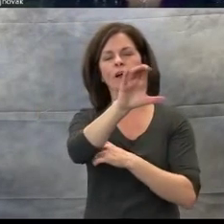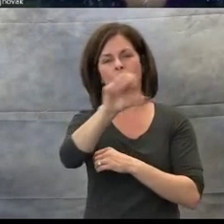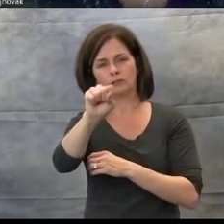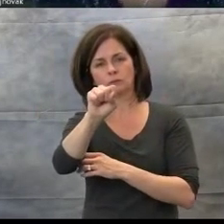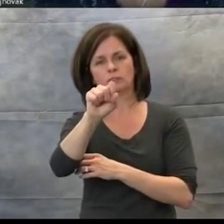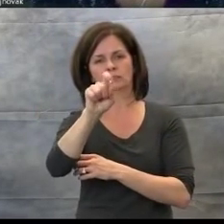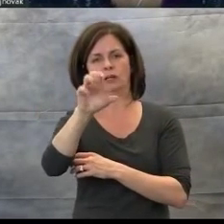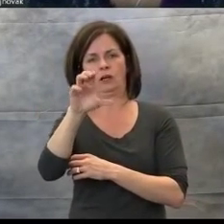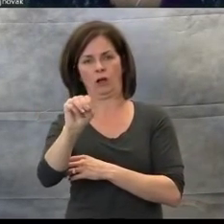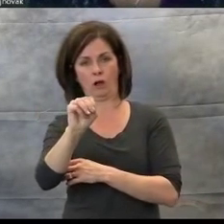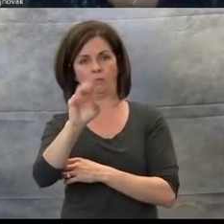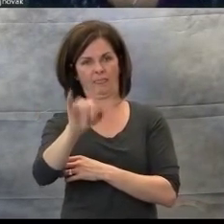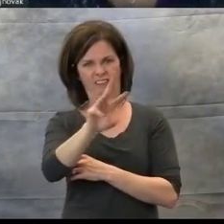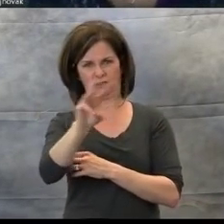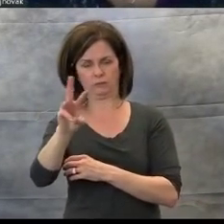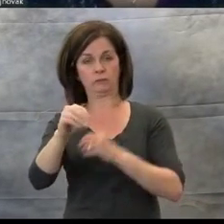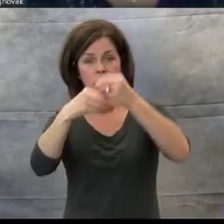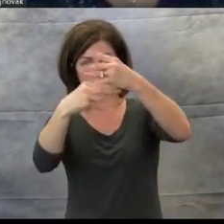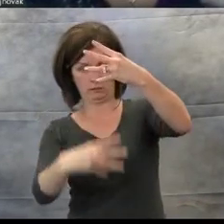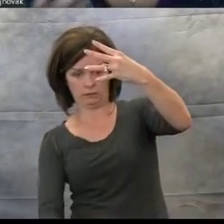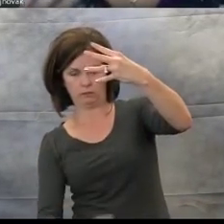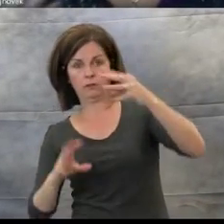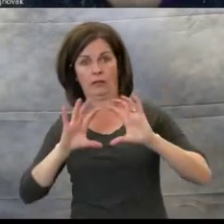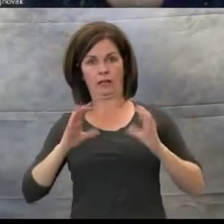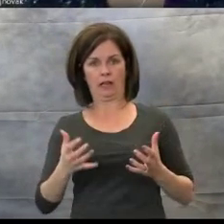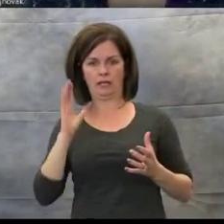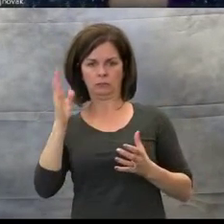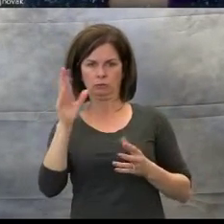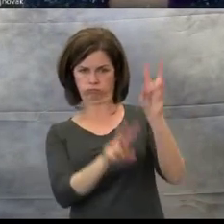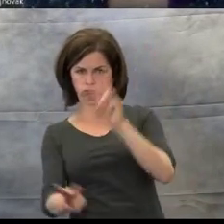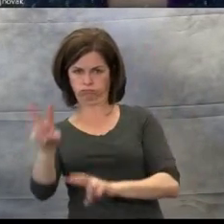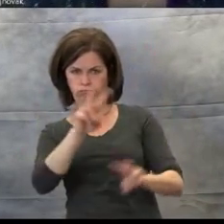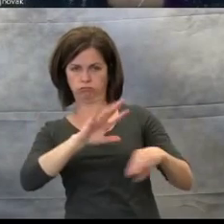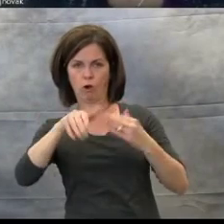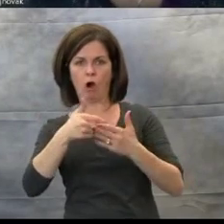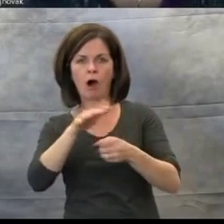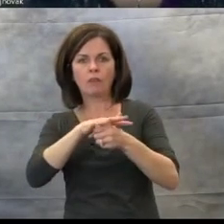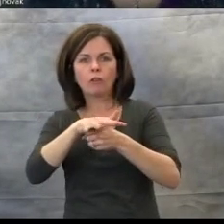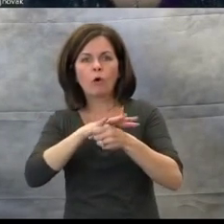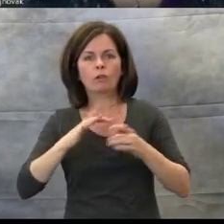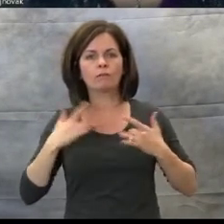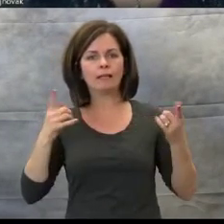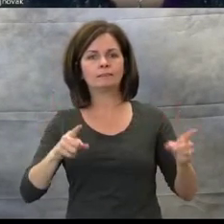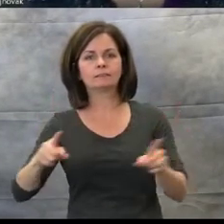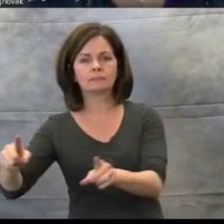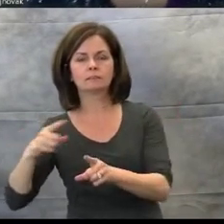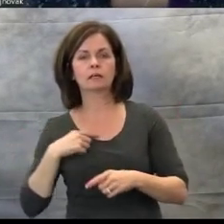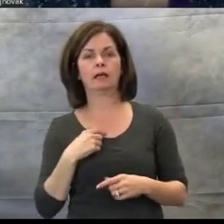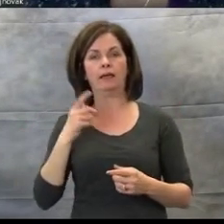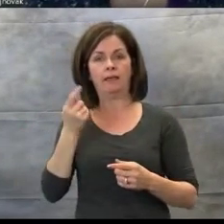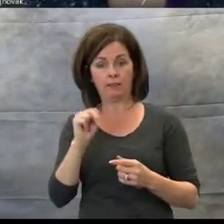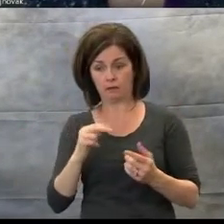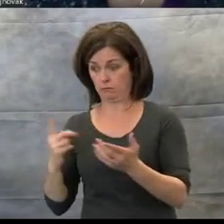all of the local events and discuss which would be of interest to the students. We would look at the cost of the event,